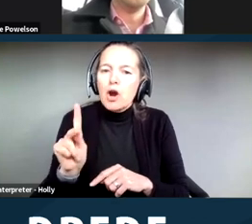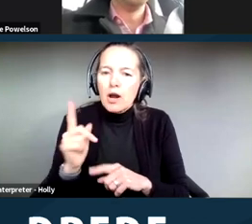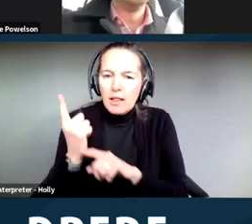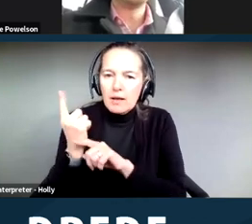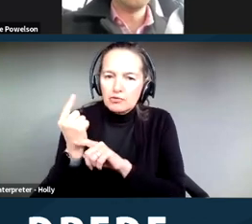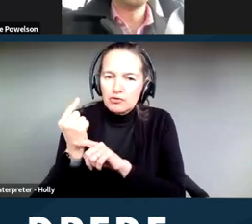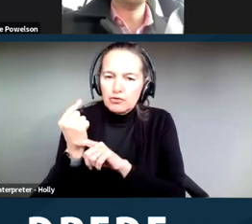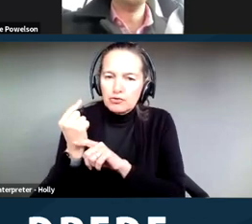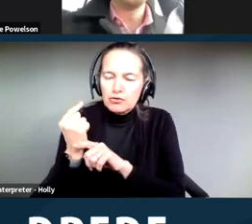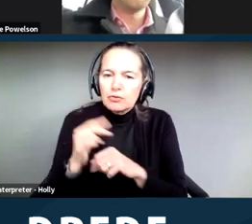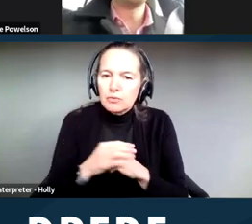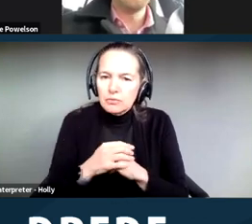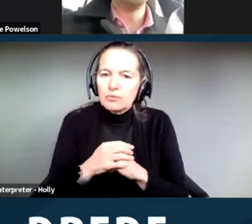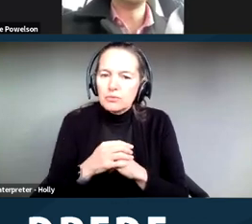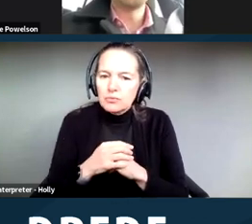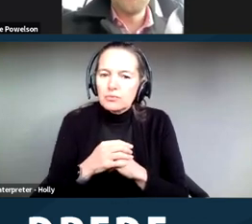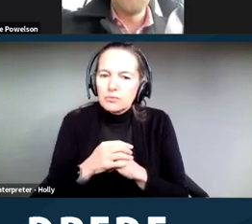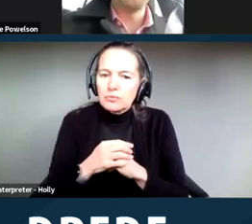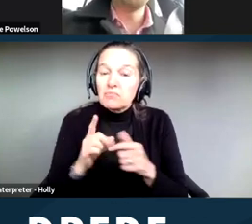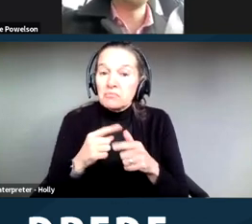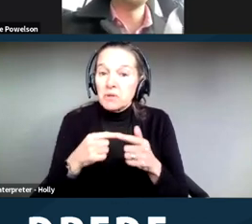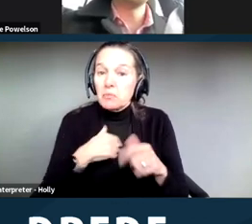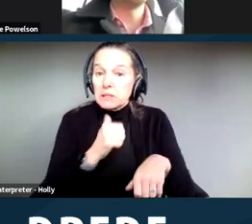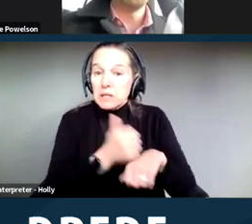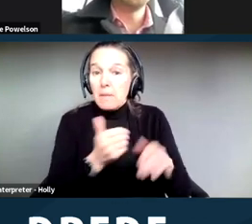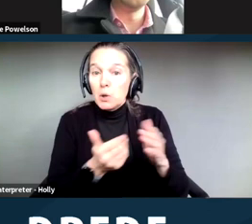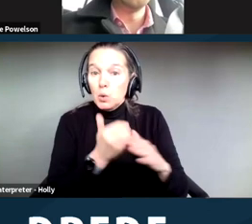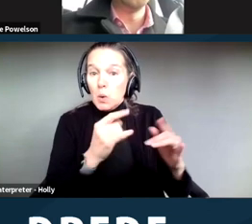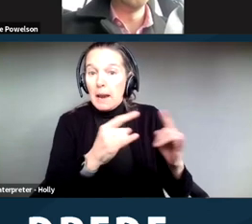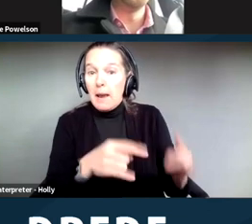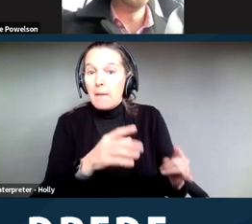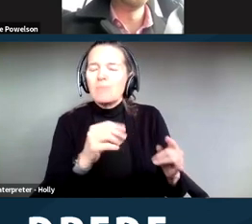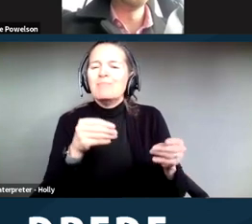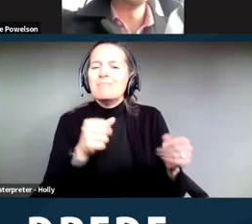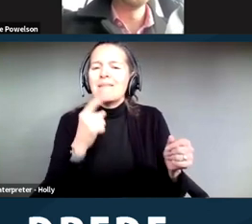and then we set up a new camp site and started paying for a port‑a‑potty there and it took us